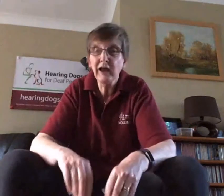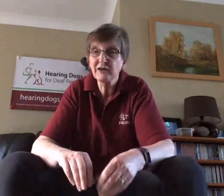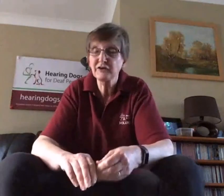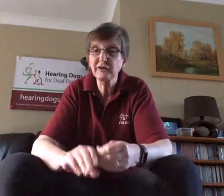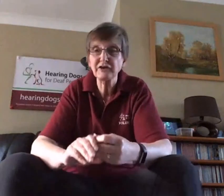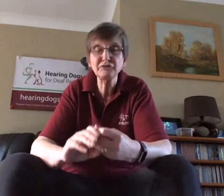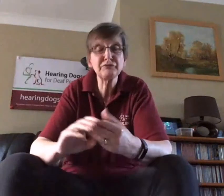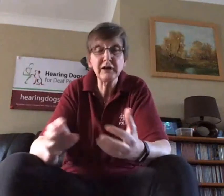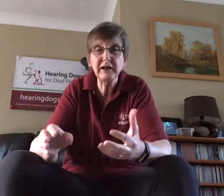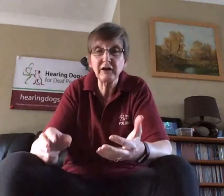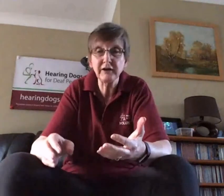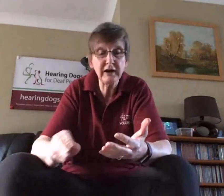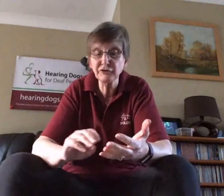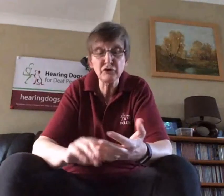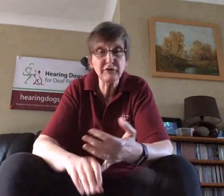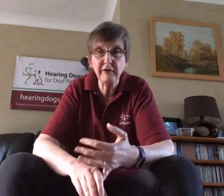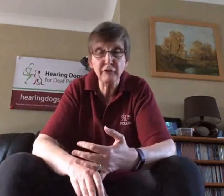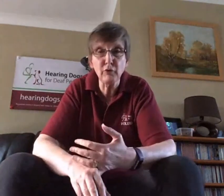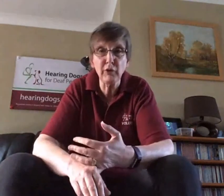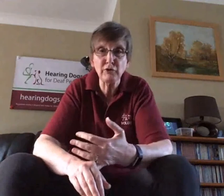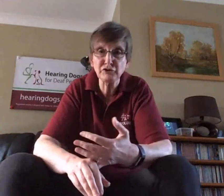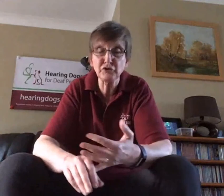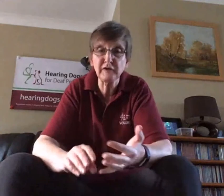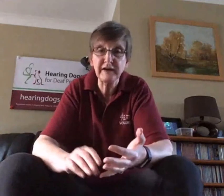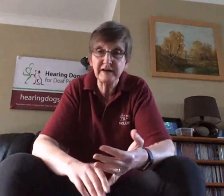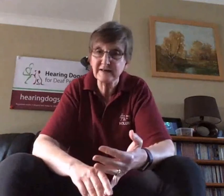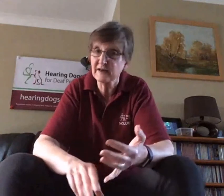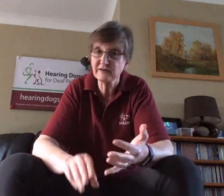So that's really good and he will do that for all those sort of leading so things like